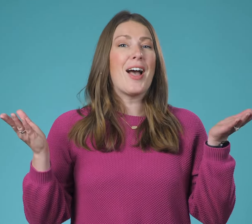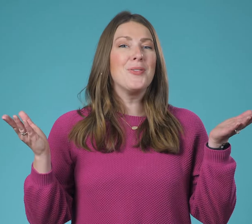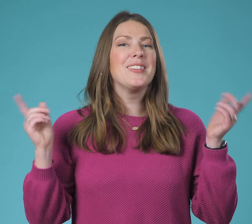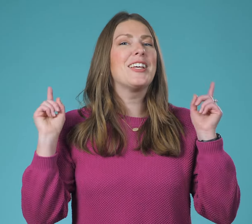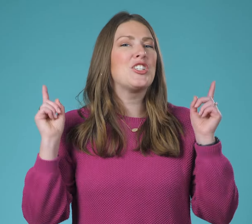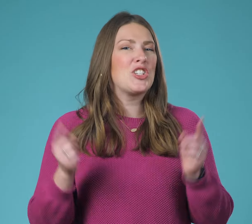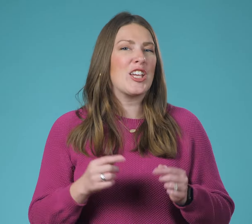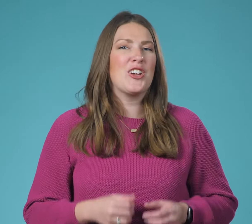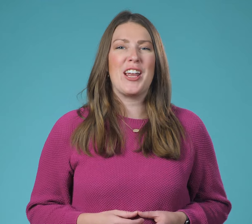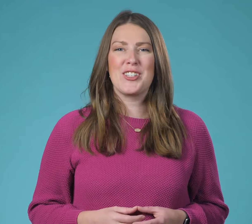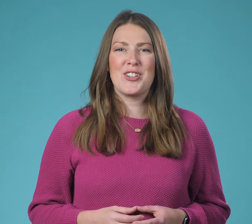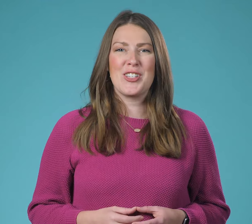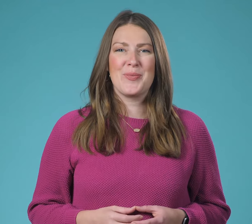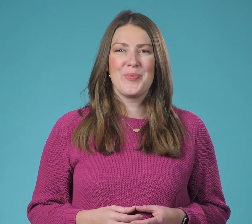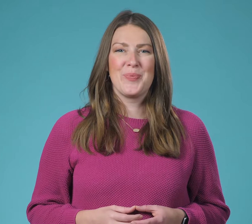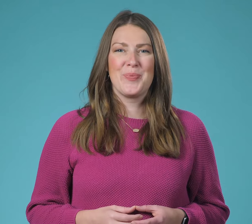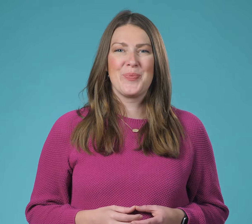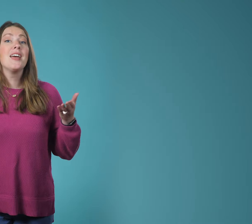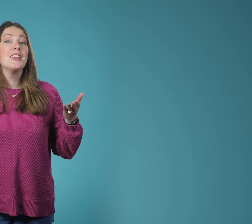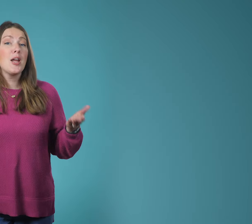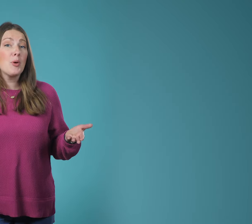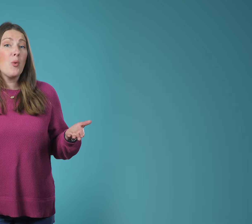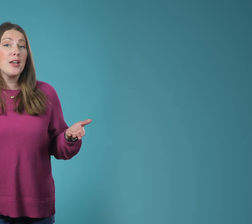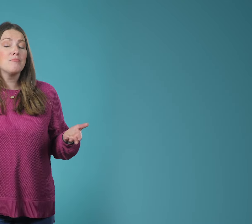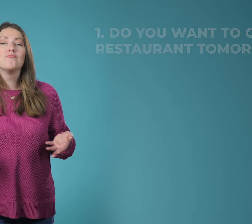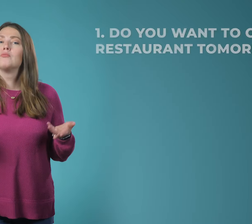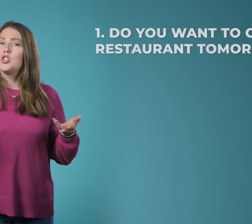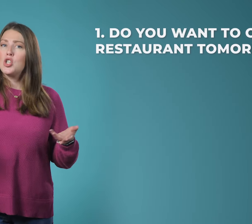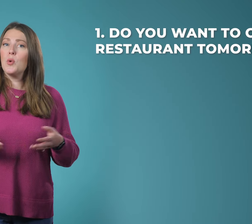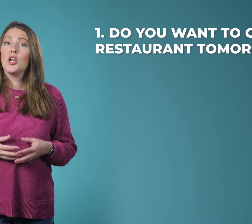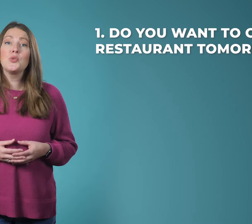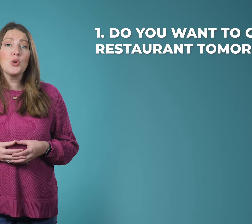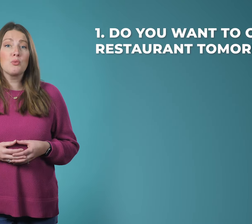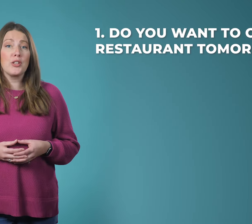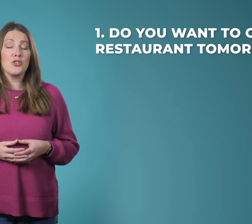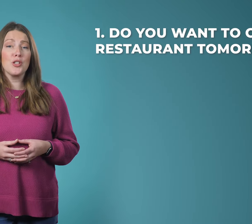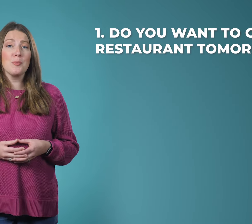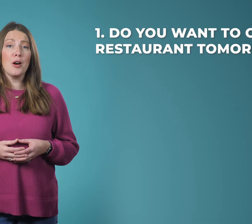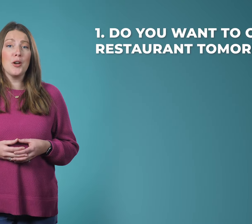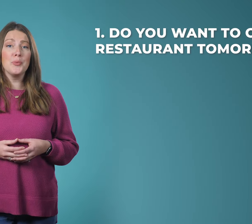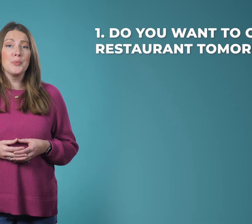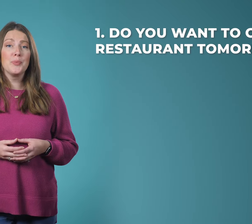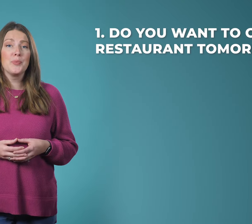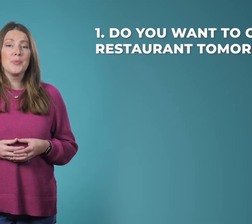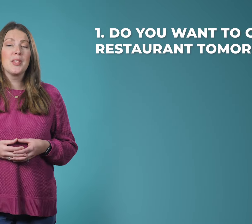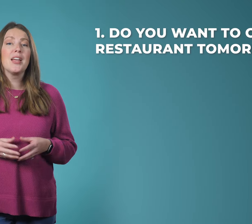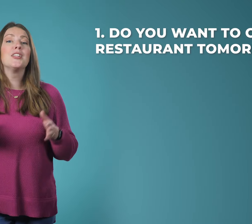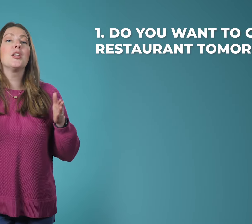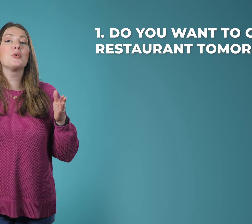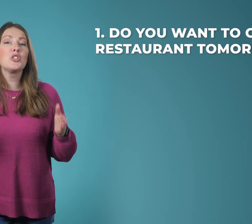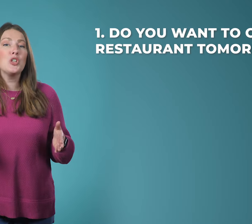now let's check your answers number one do you want to go to a restaurant tomorrow number